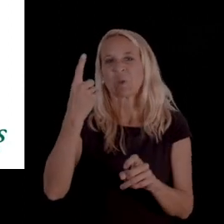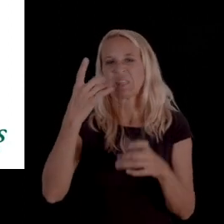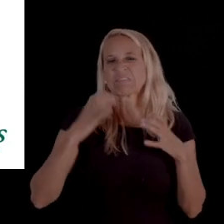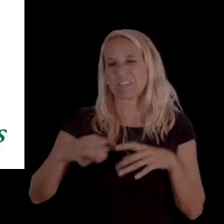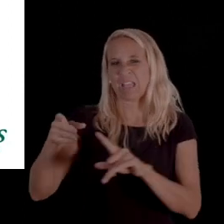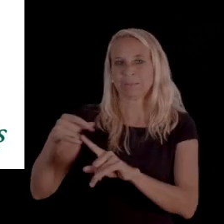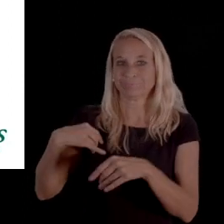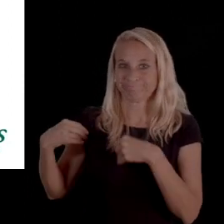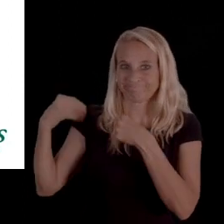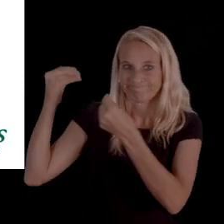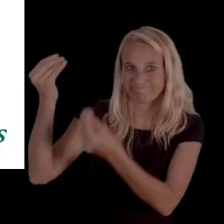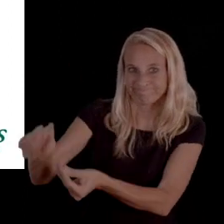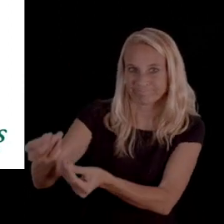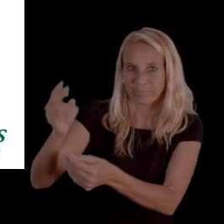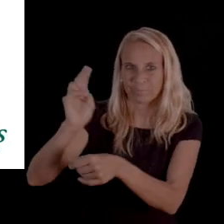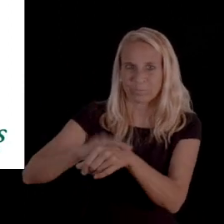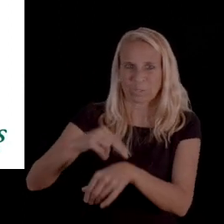of course, we redacted personal information.